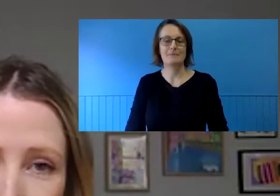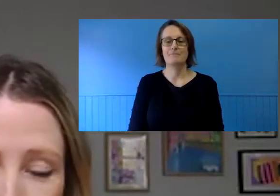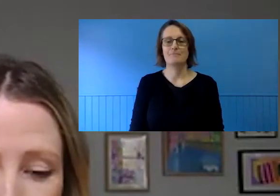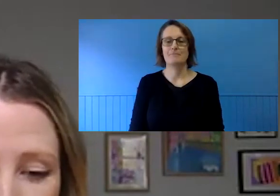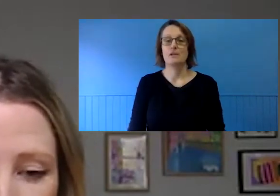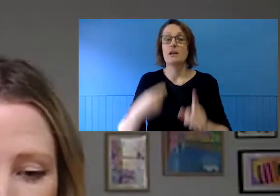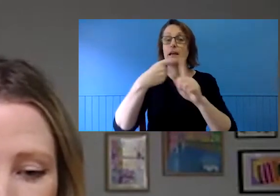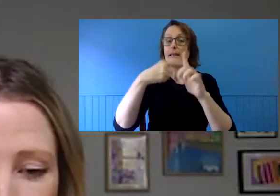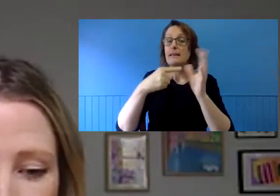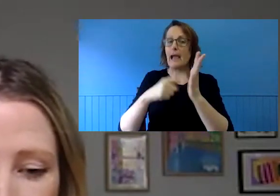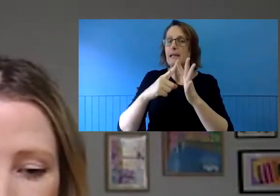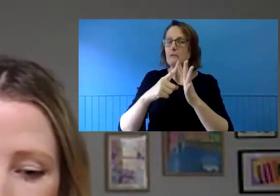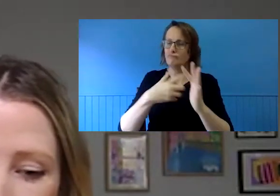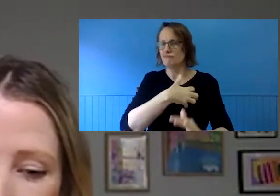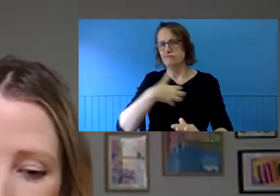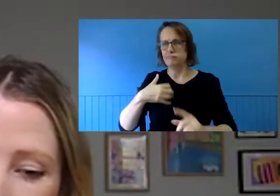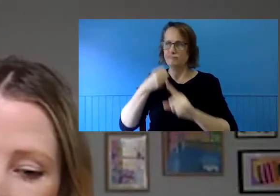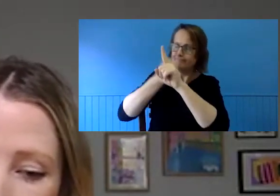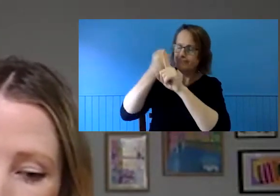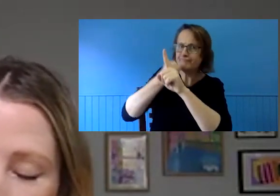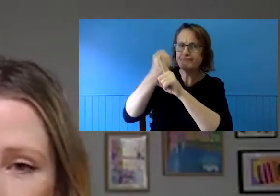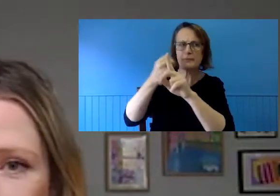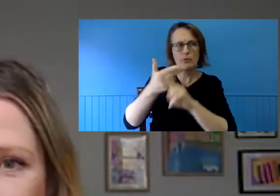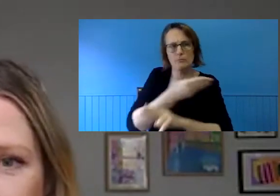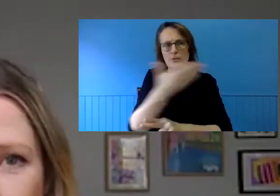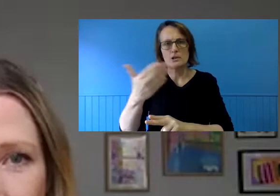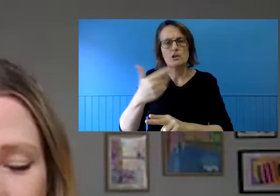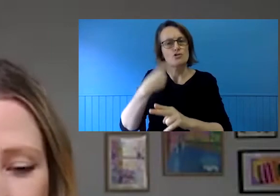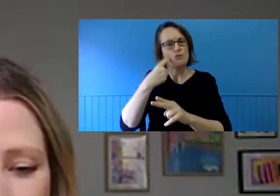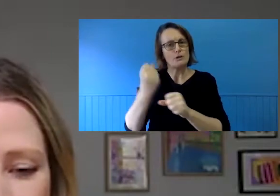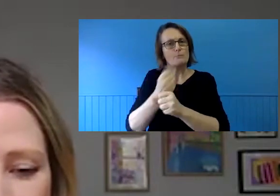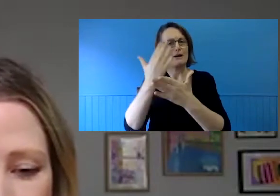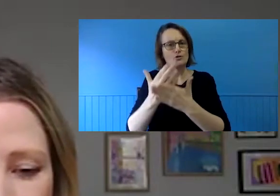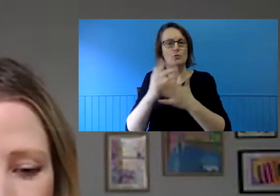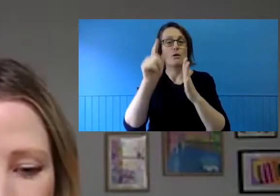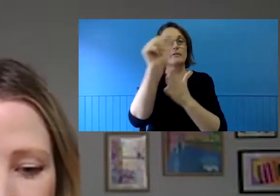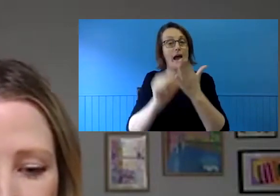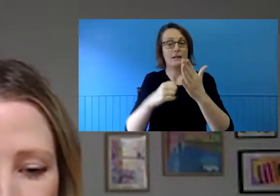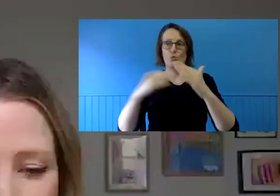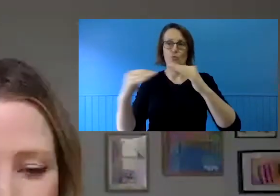role as she didn't have a disability. Today, Kate is here to